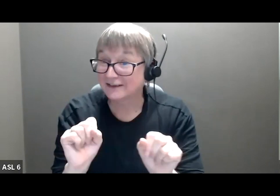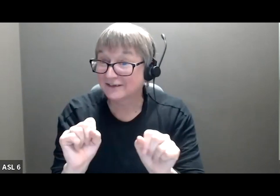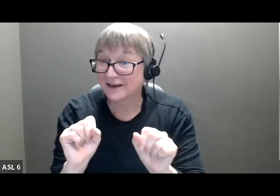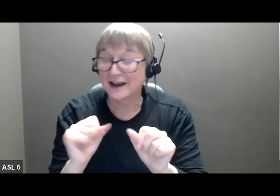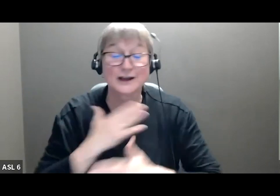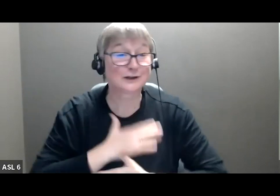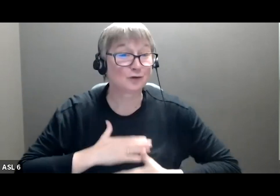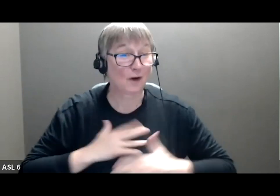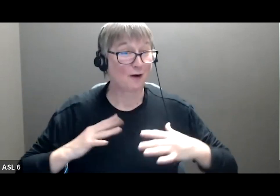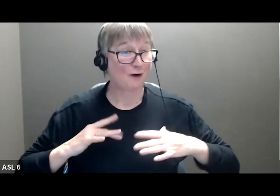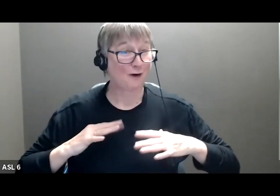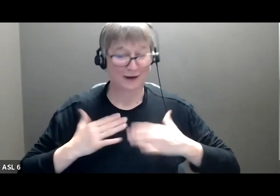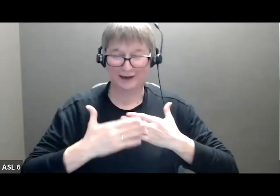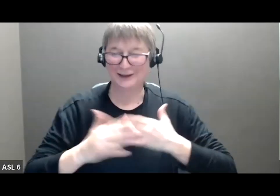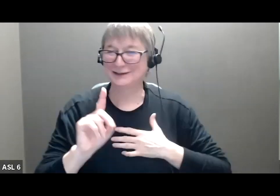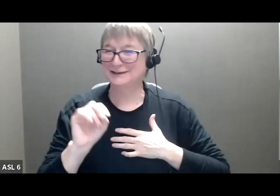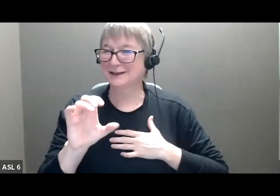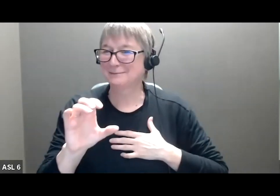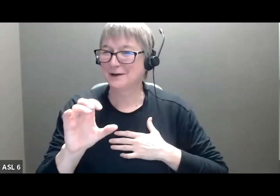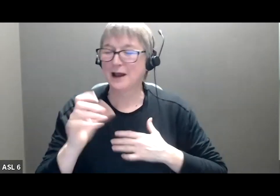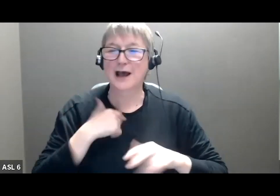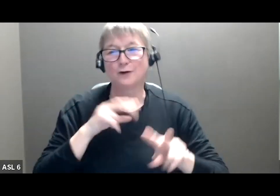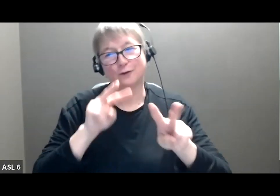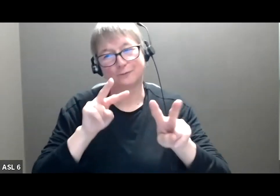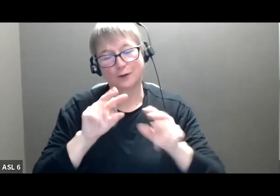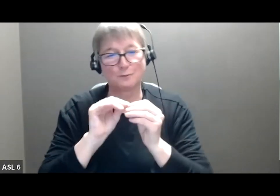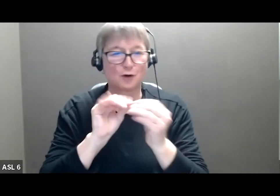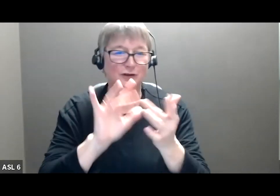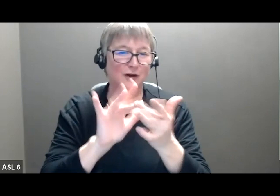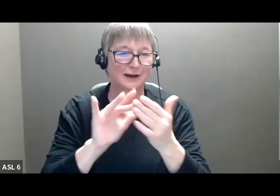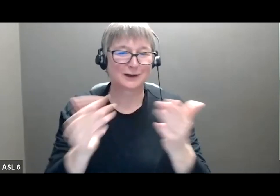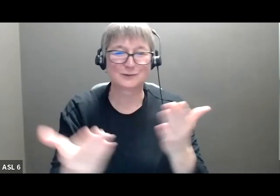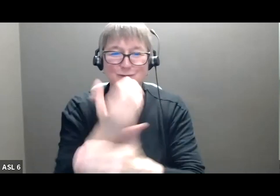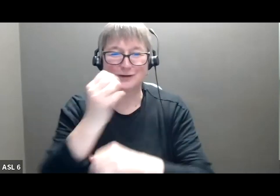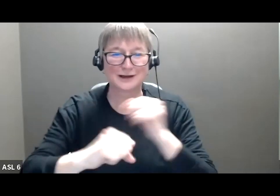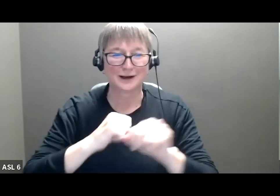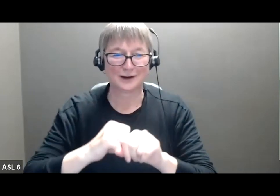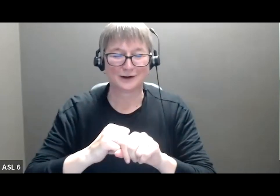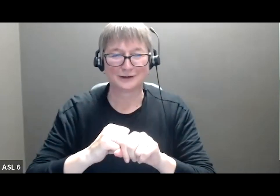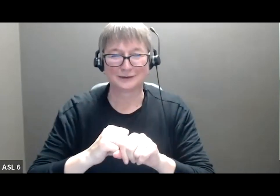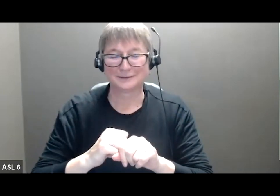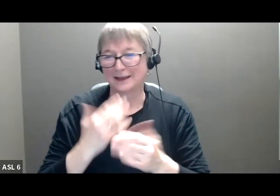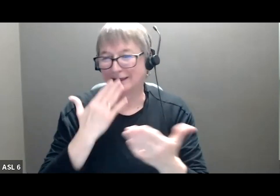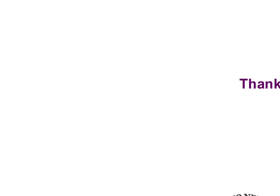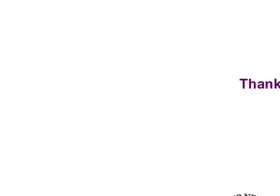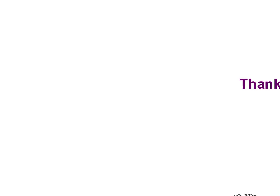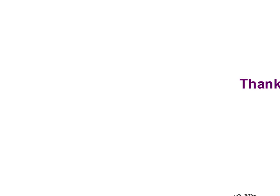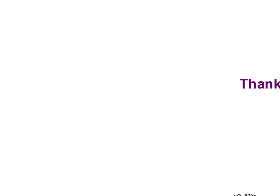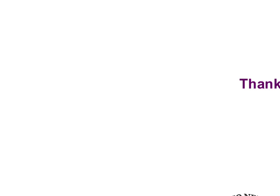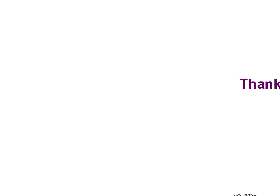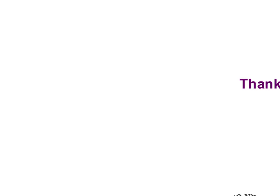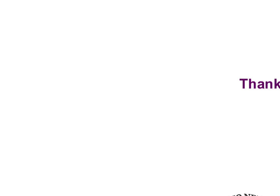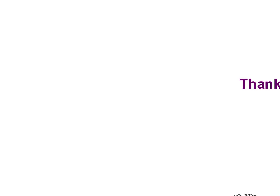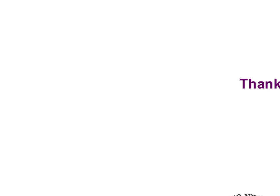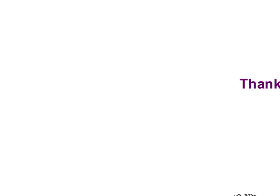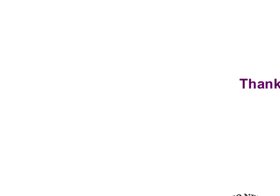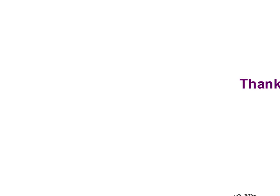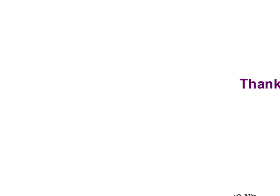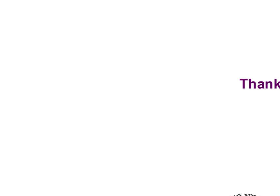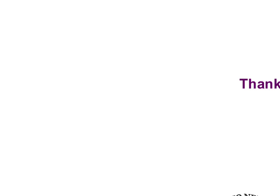your family. And we look forward to being in touch in the New Year. All the best. And to be well.